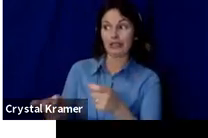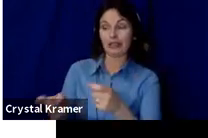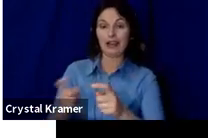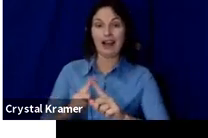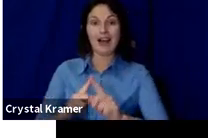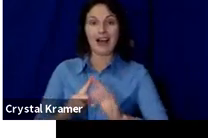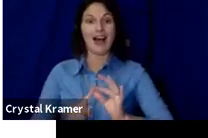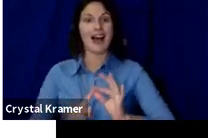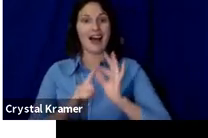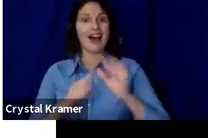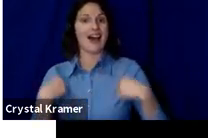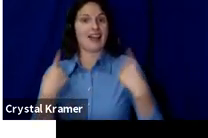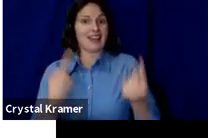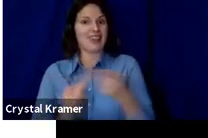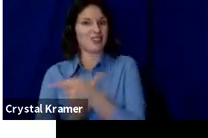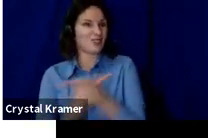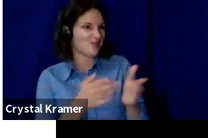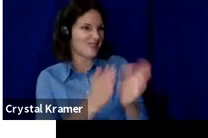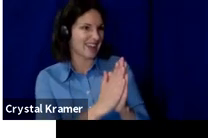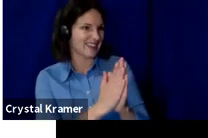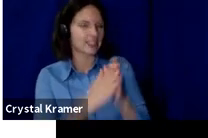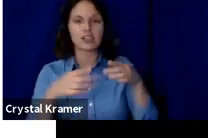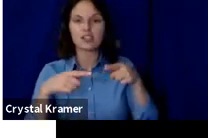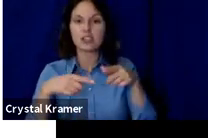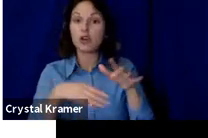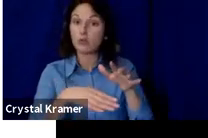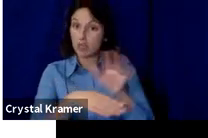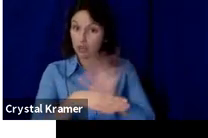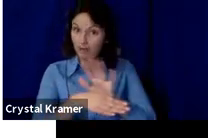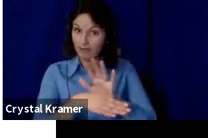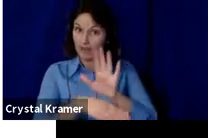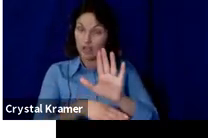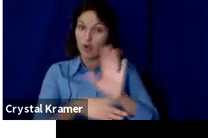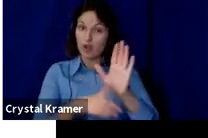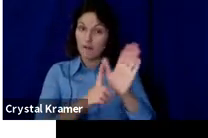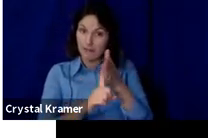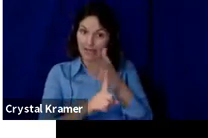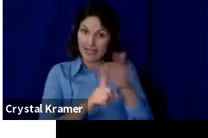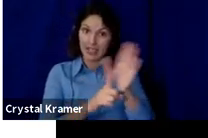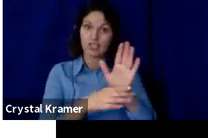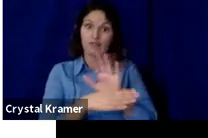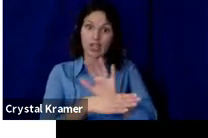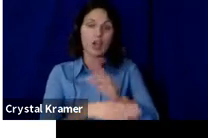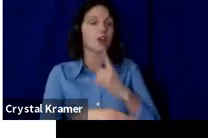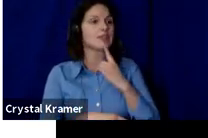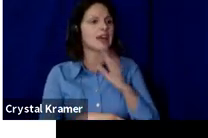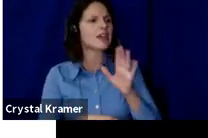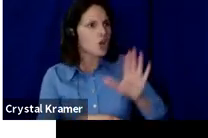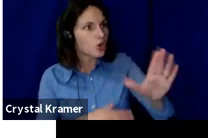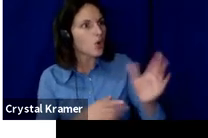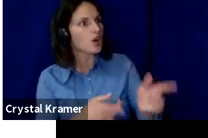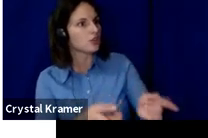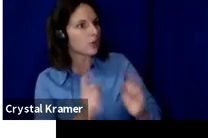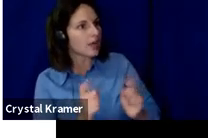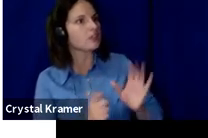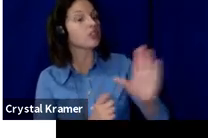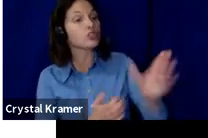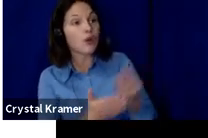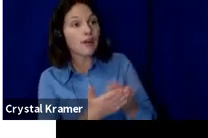So in your pitch video, say your donations, your funds, your money will help us make this